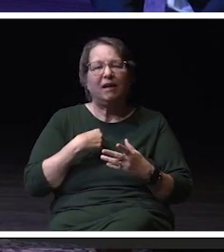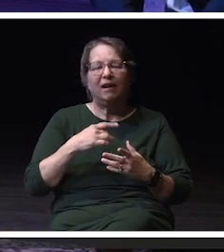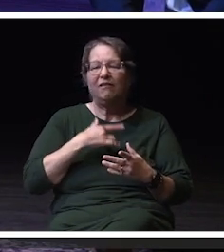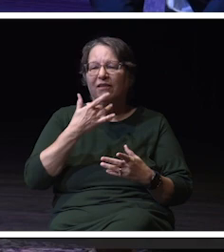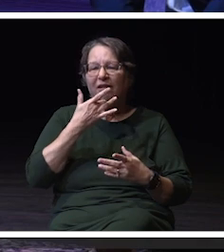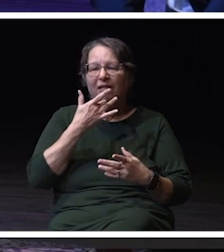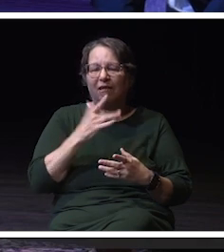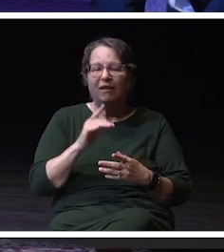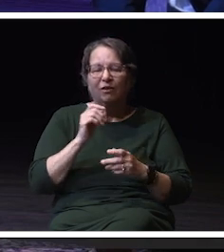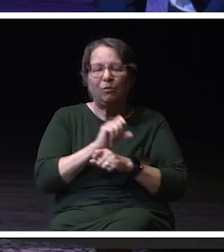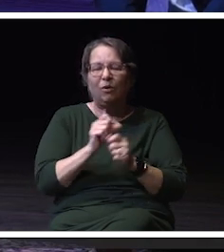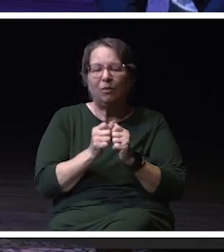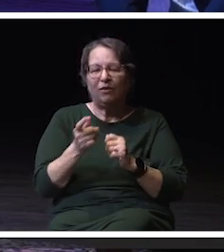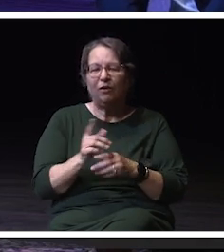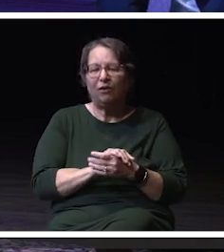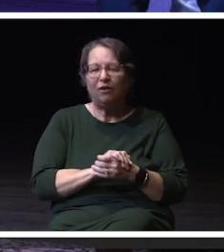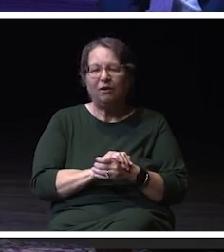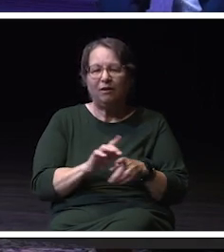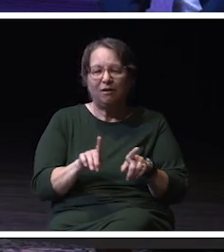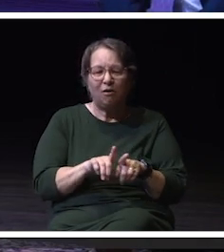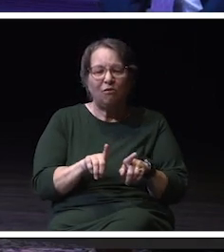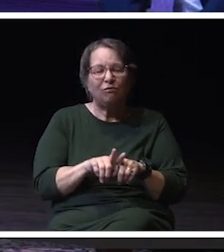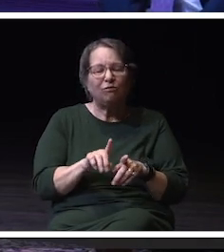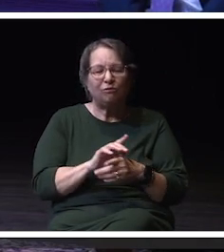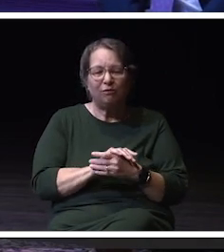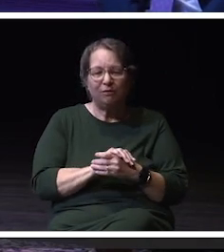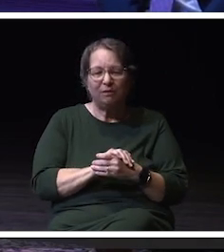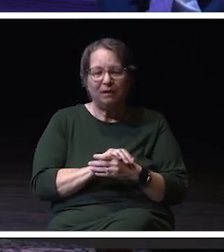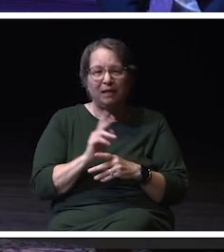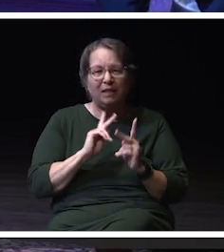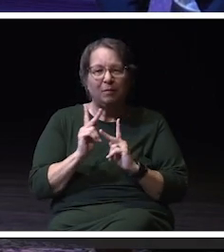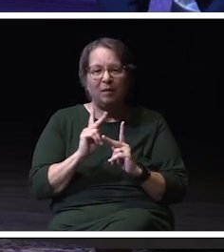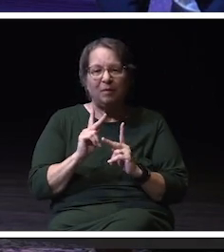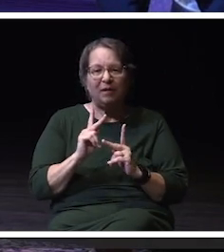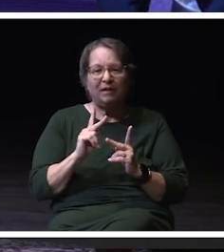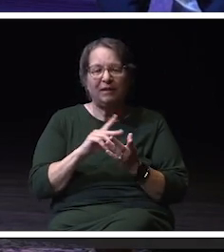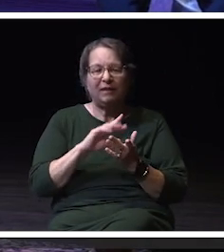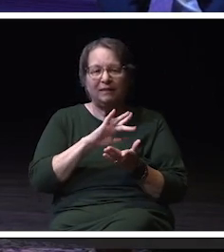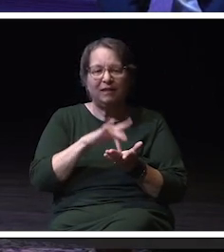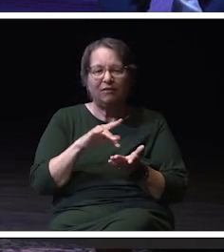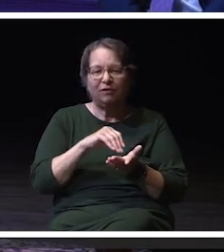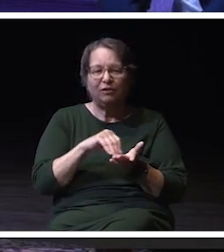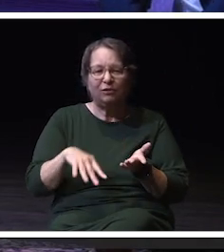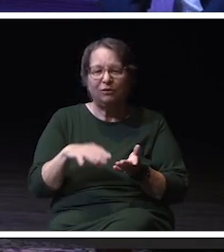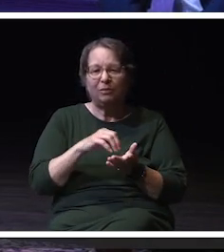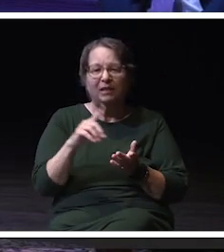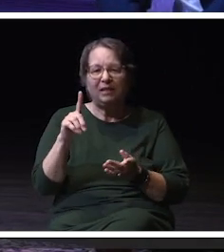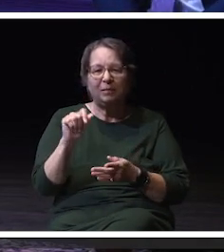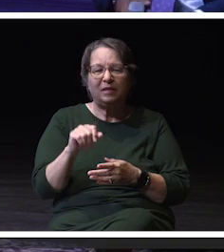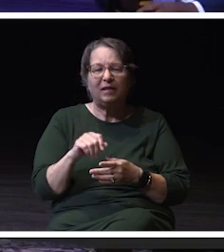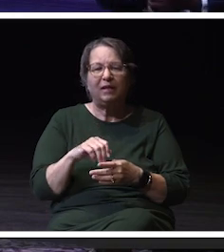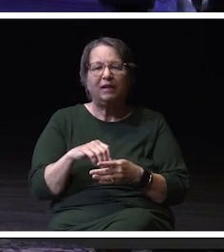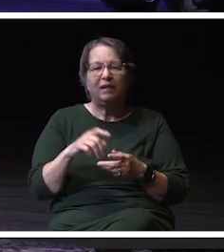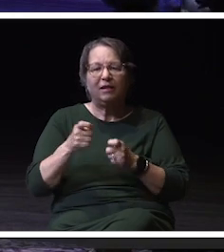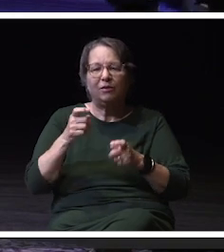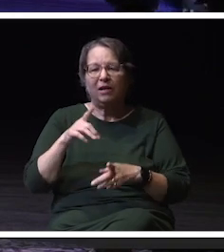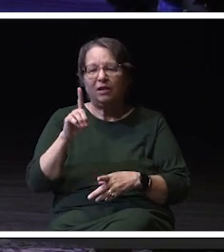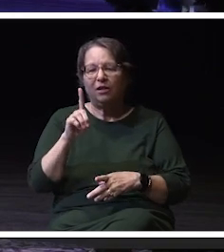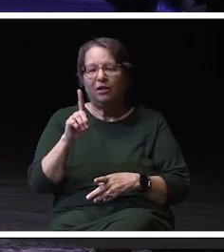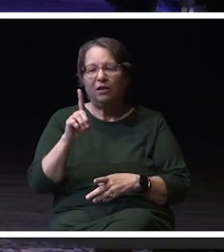I also want to shout out, the people at the Center for Students with Disabilities. The director, Debbie Ruder, she has she just is.